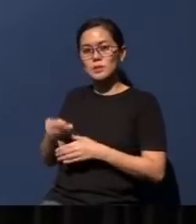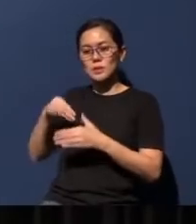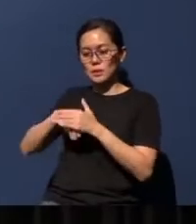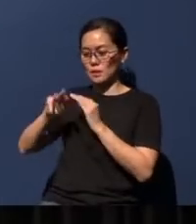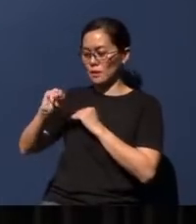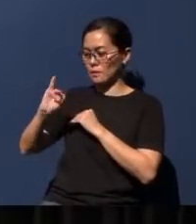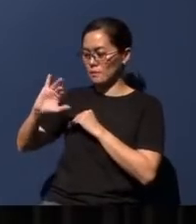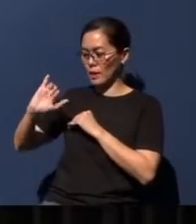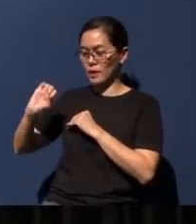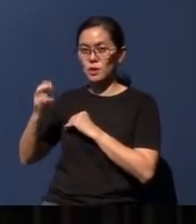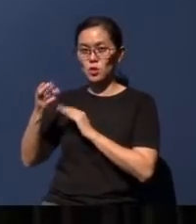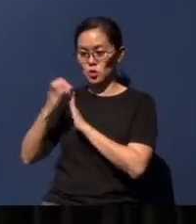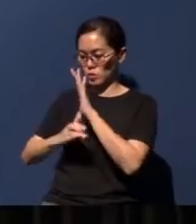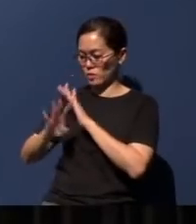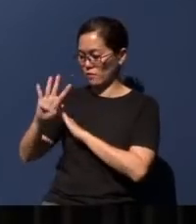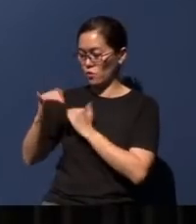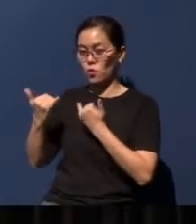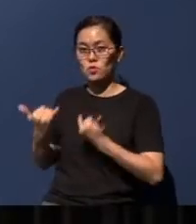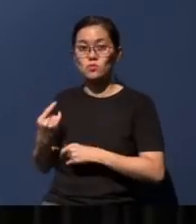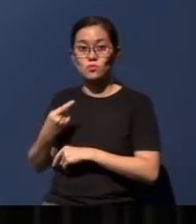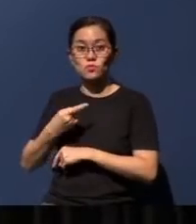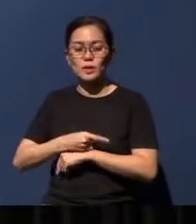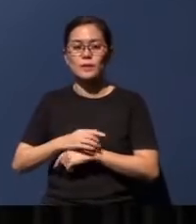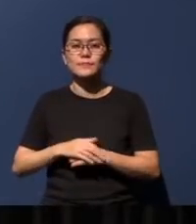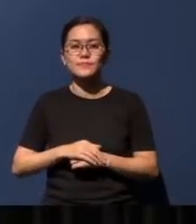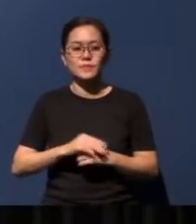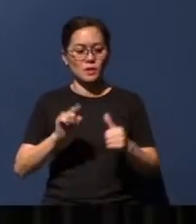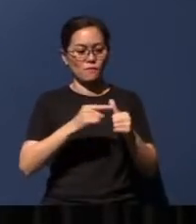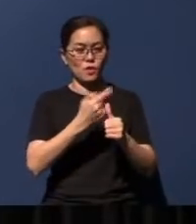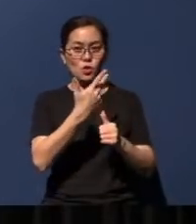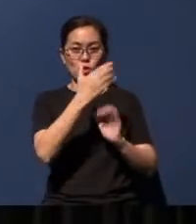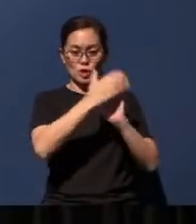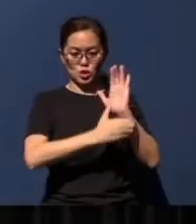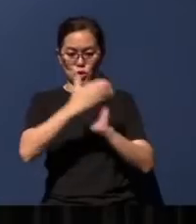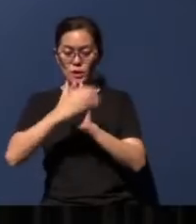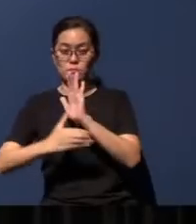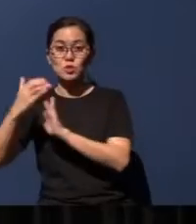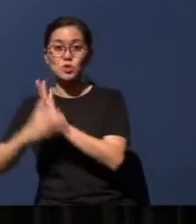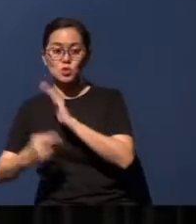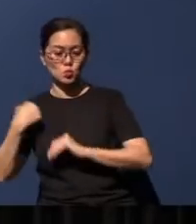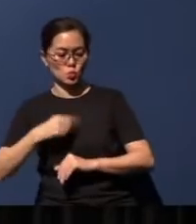chapter 4 today. In the first three chapters of Micah, as we have seen over the past few